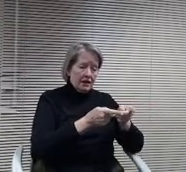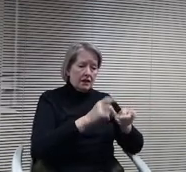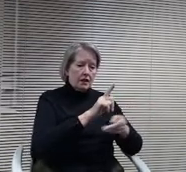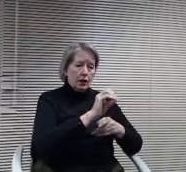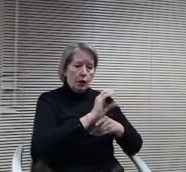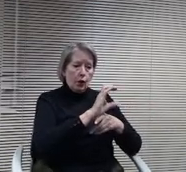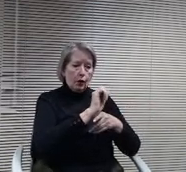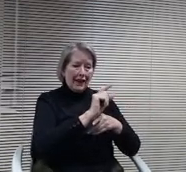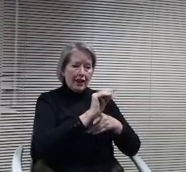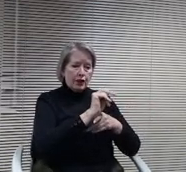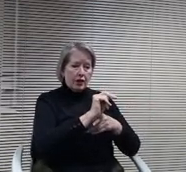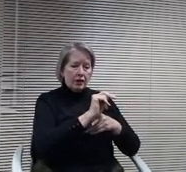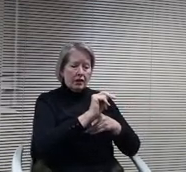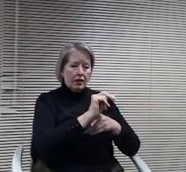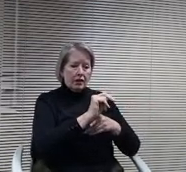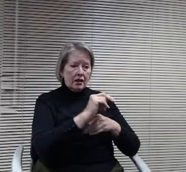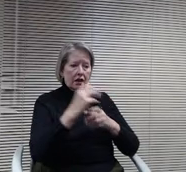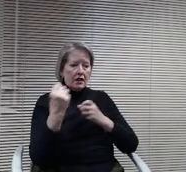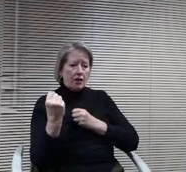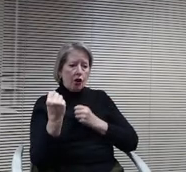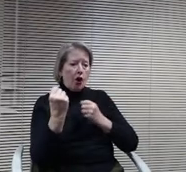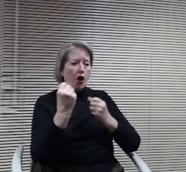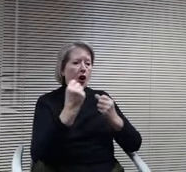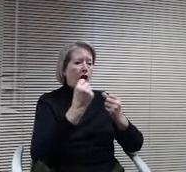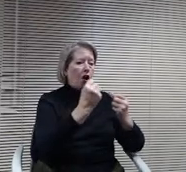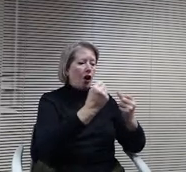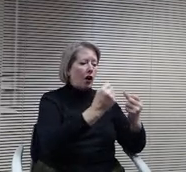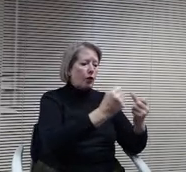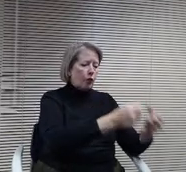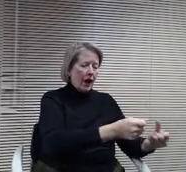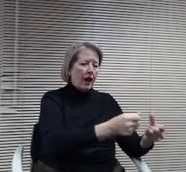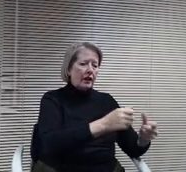building is a. It's a long drive, it's along right on a bus